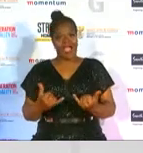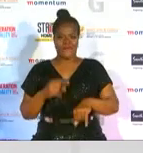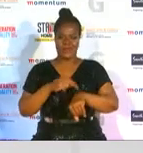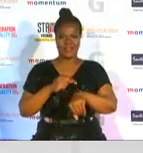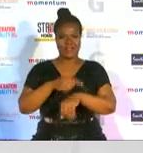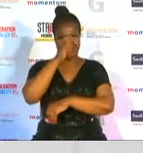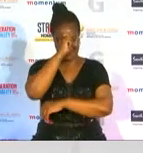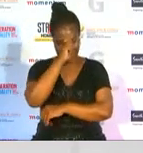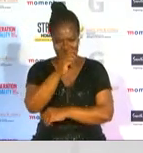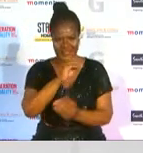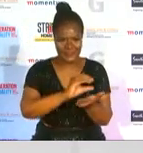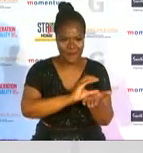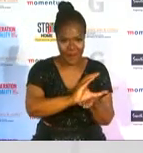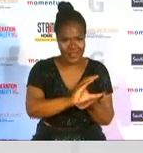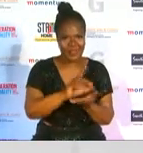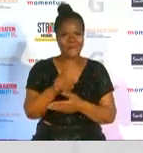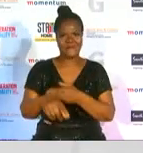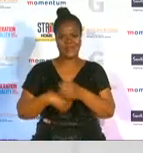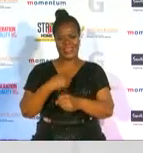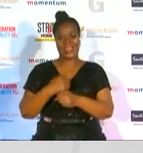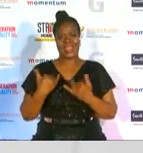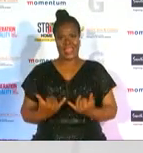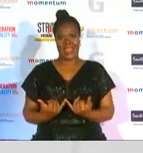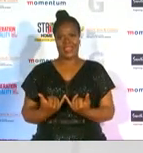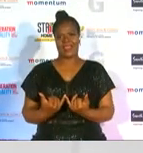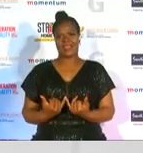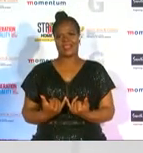sponsor of the year this award acknowledges the increased